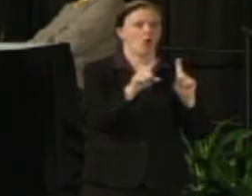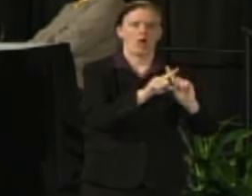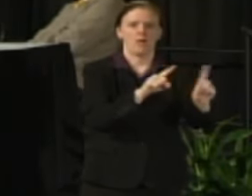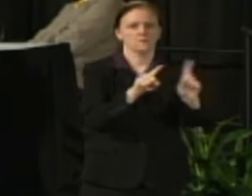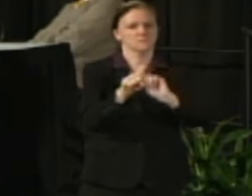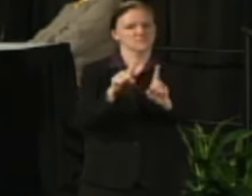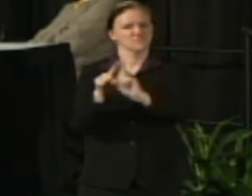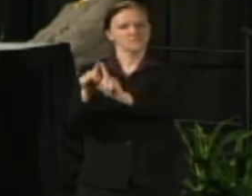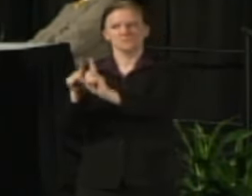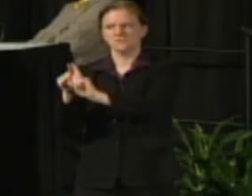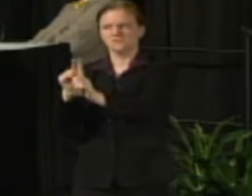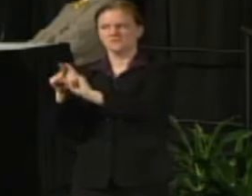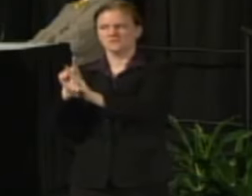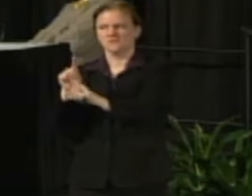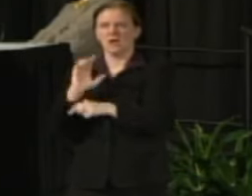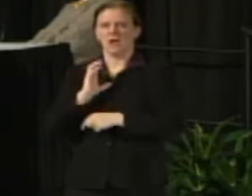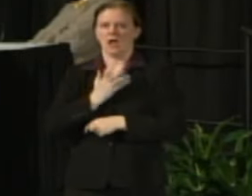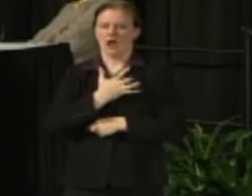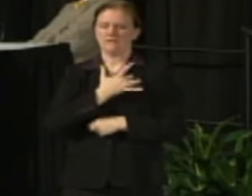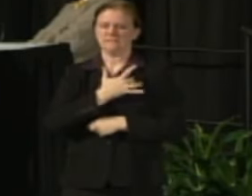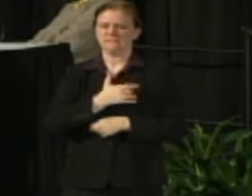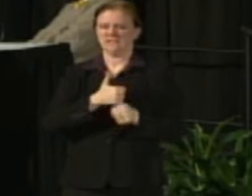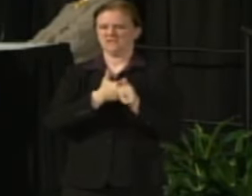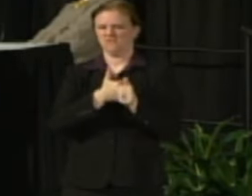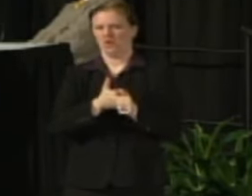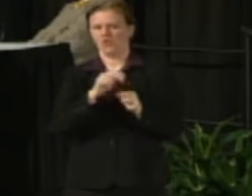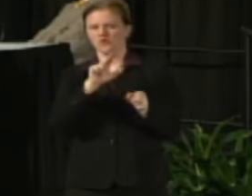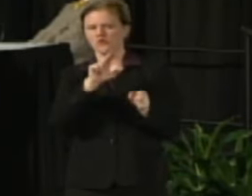I think ours was loosely modeled over the UW Hospitals and Clinics Authorities